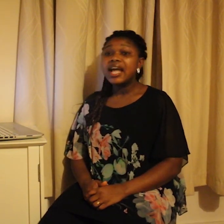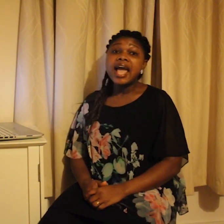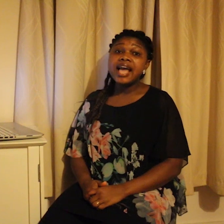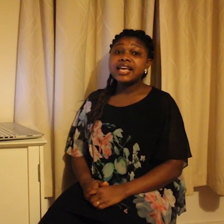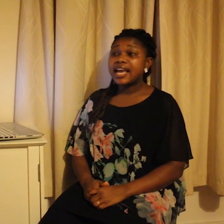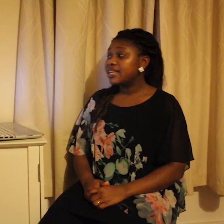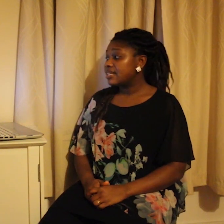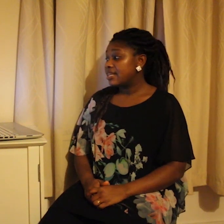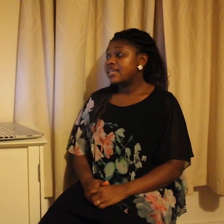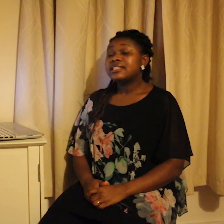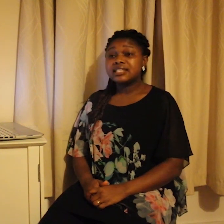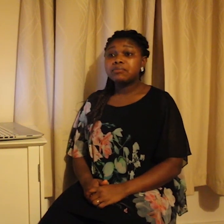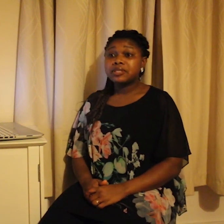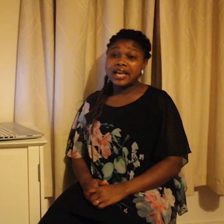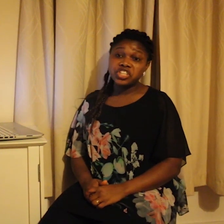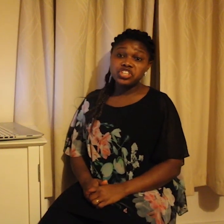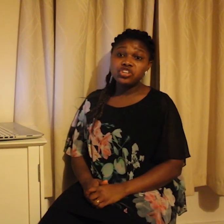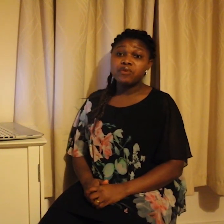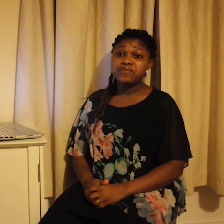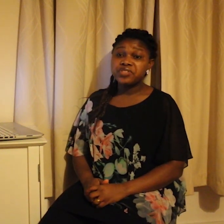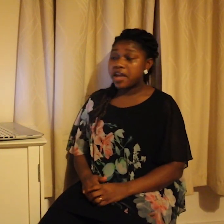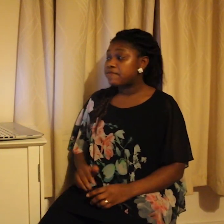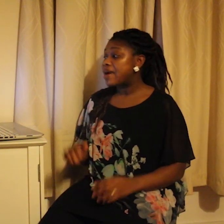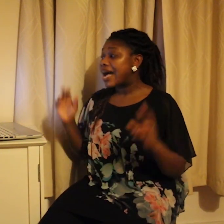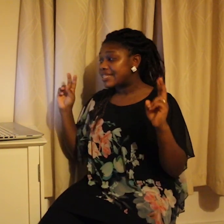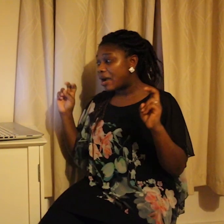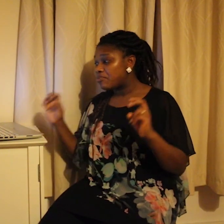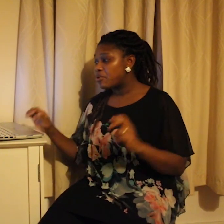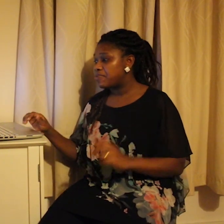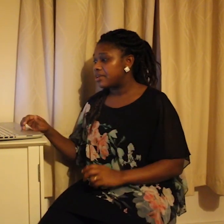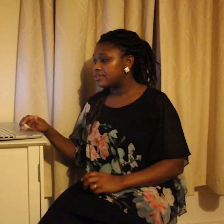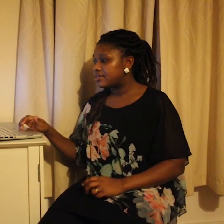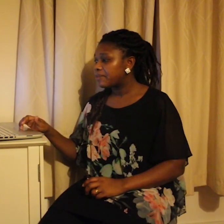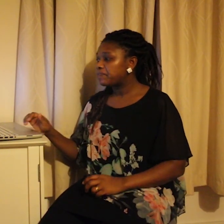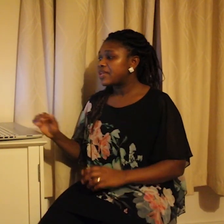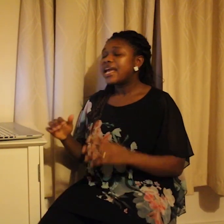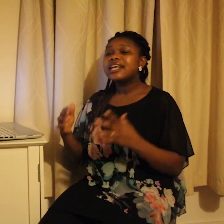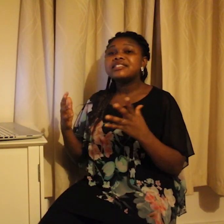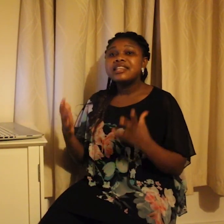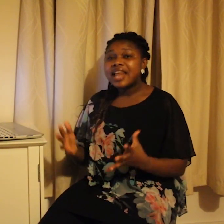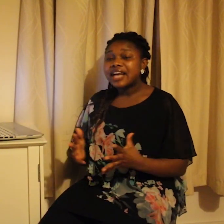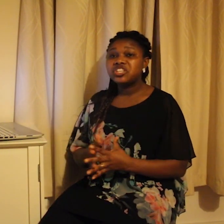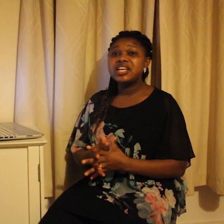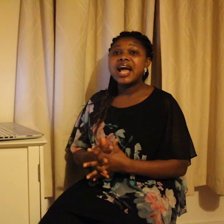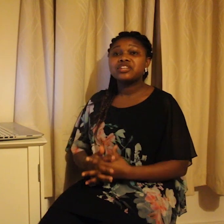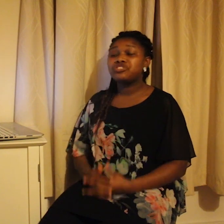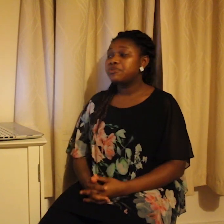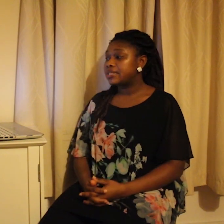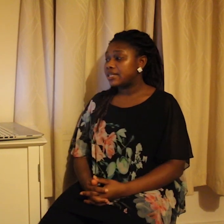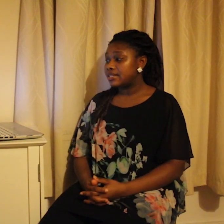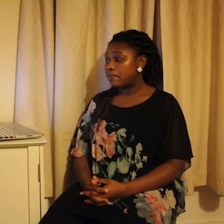Again, stigmatization of Deaf Adamorobeans is largely attributed to the